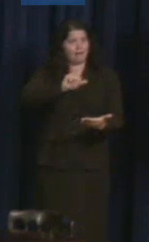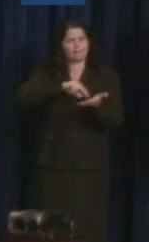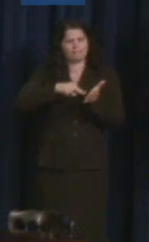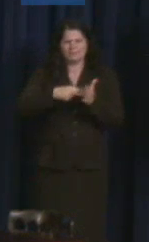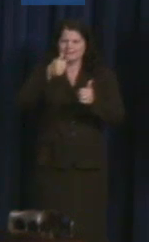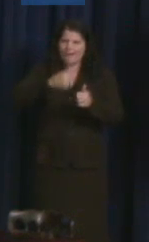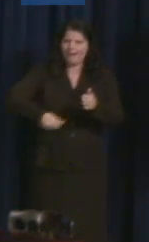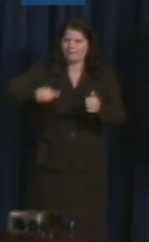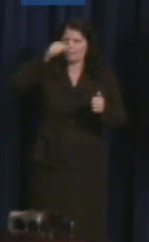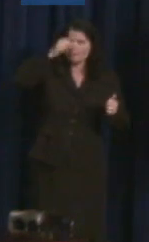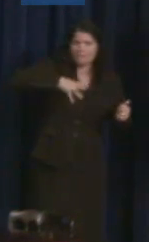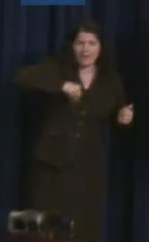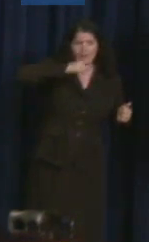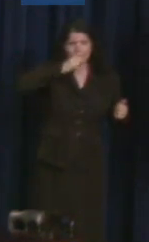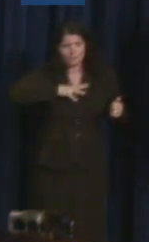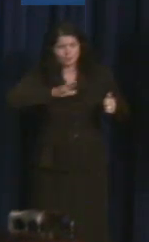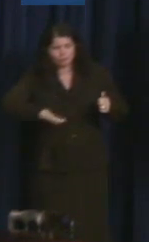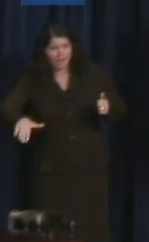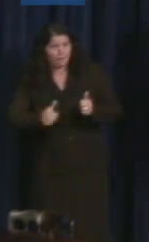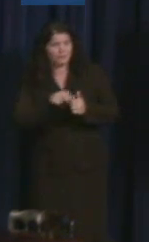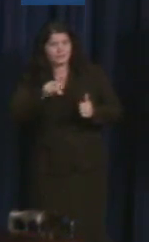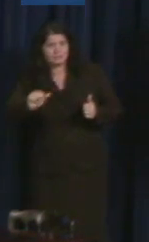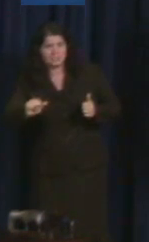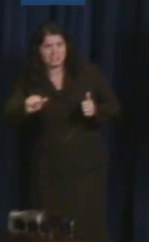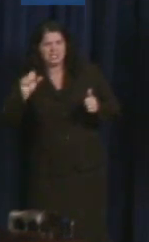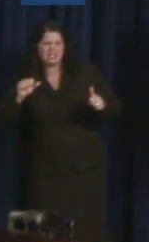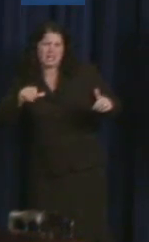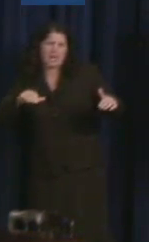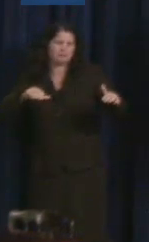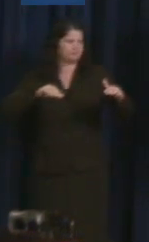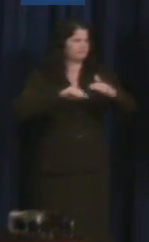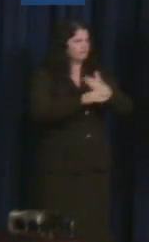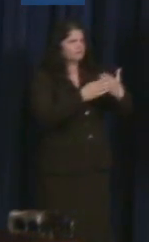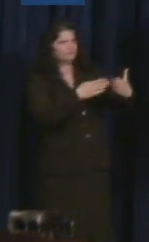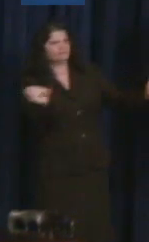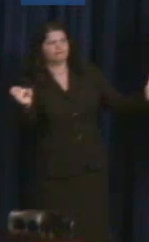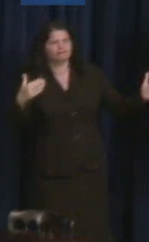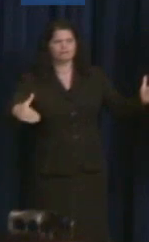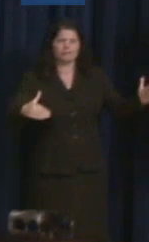pass through once-closed doors into a bright new era of equality, independence, and freedom."